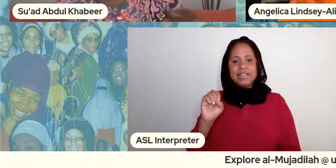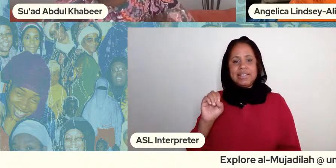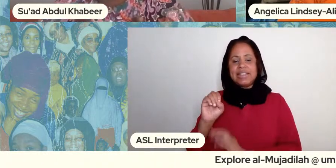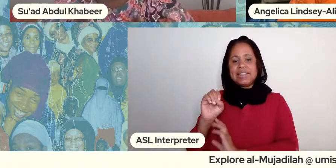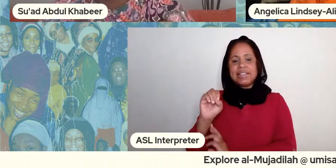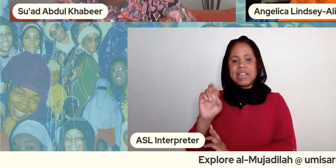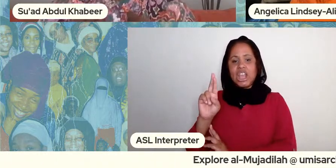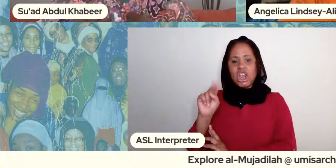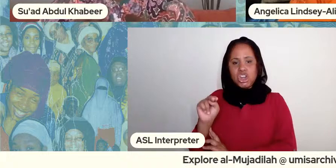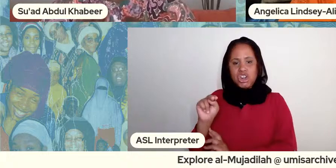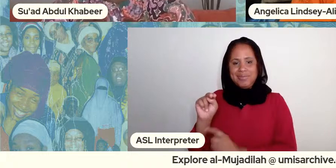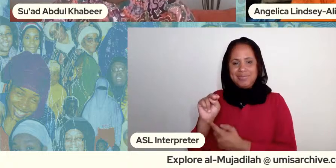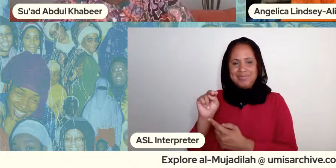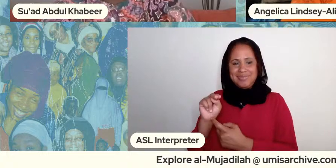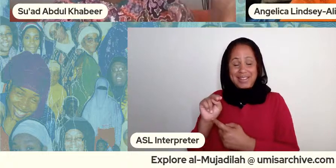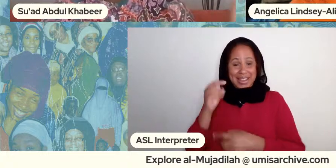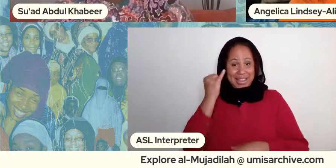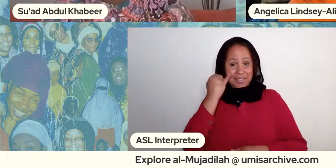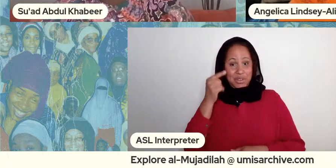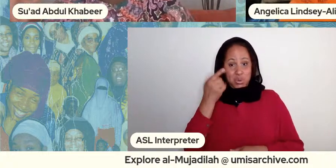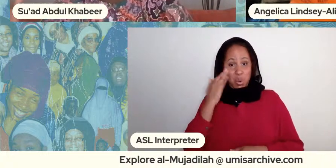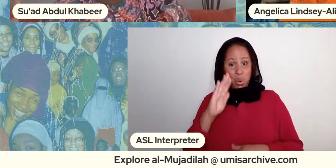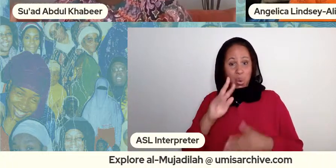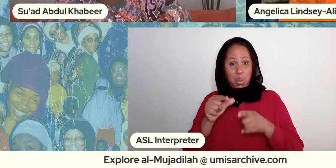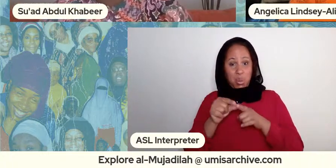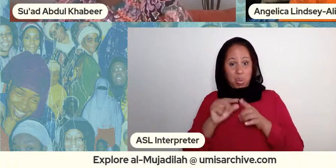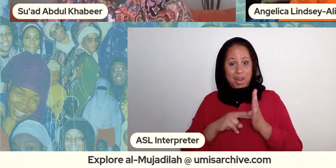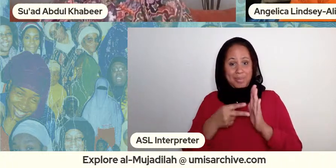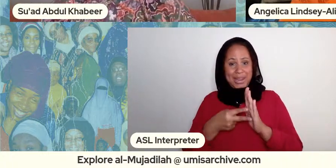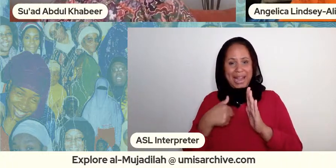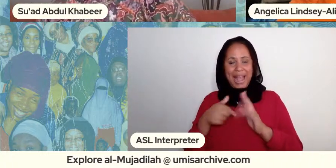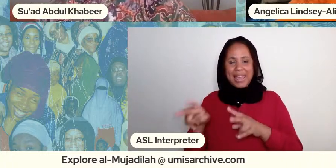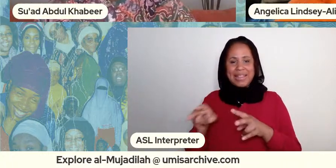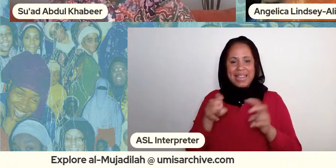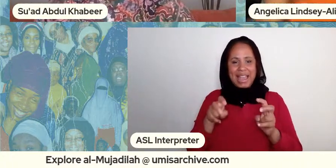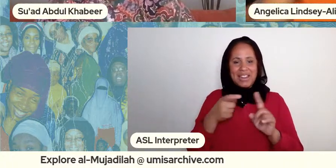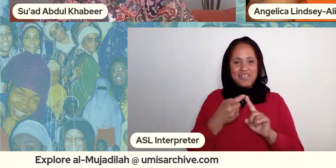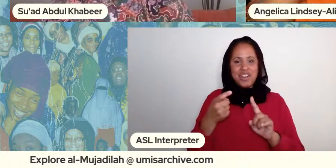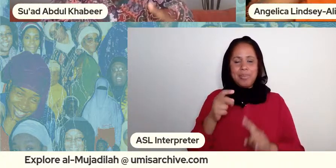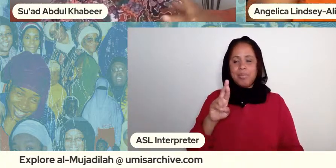from brooklyn you know like whatever brethren the cistern right and the reason why i use it versus